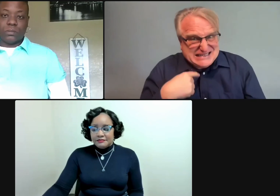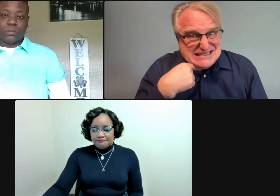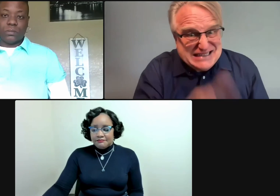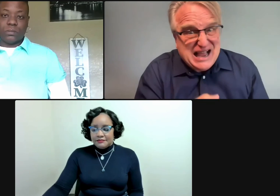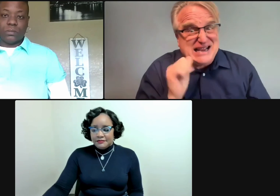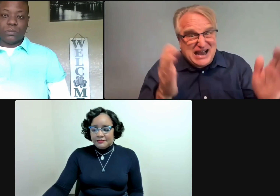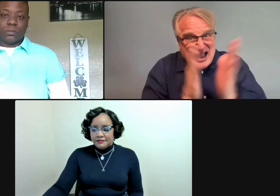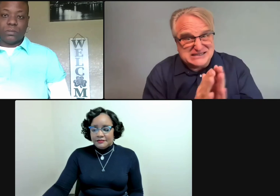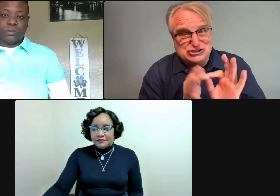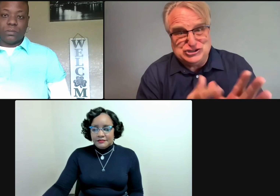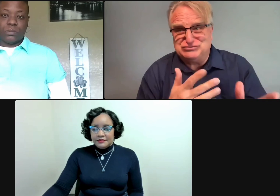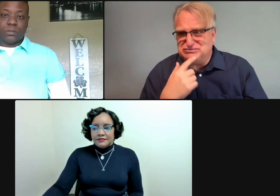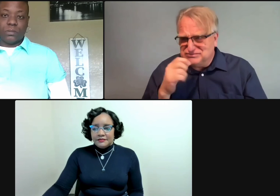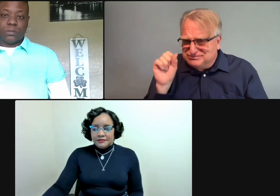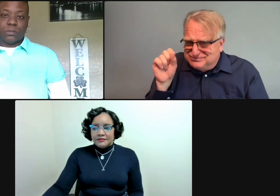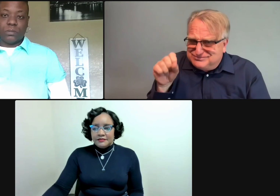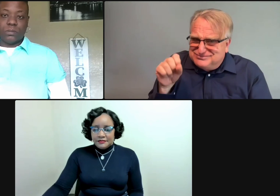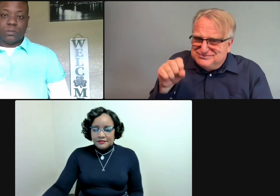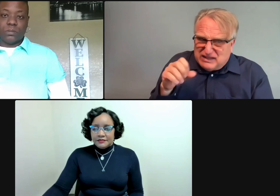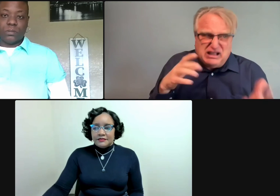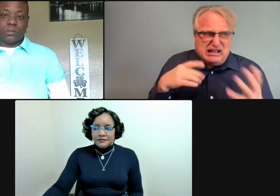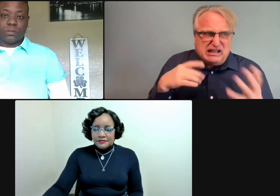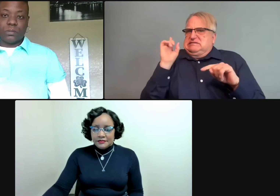stay engaged with the deaf person in a way that creates